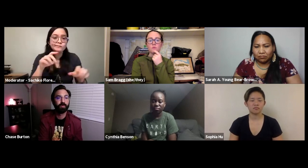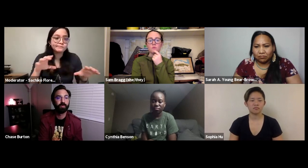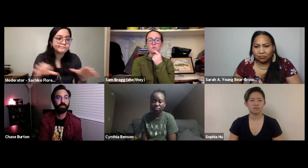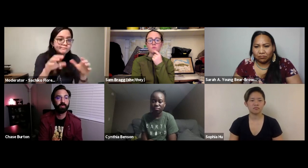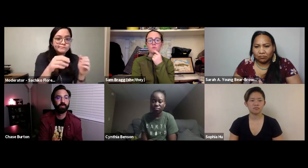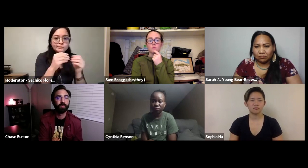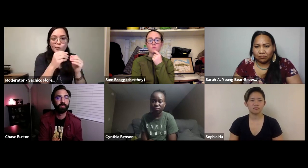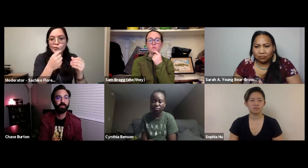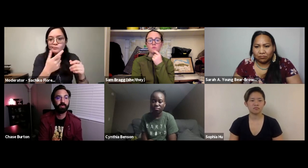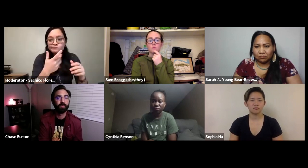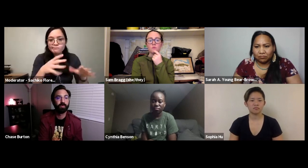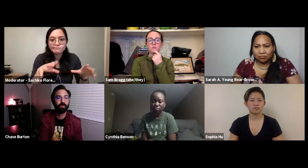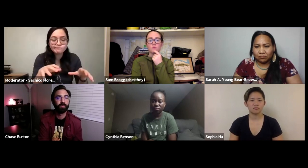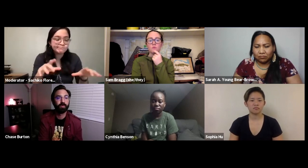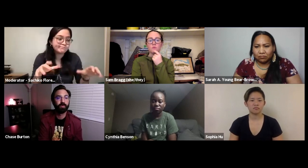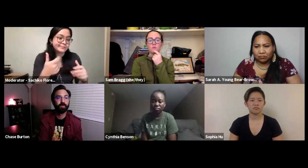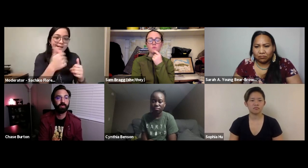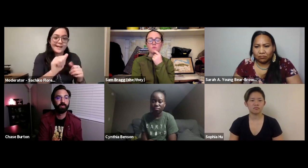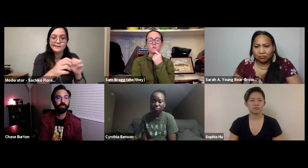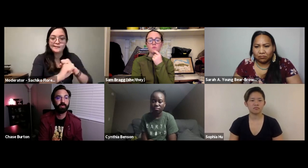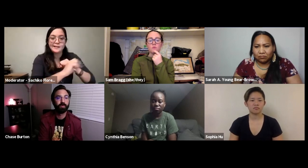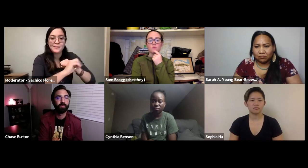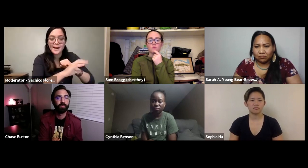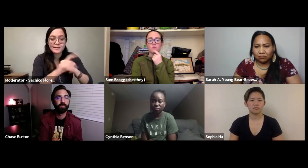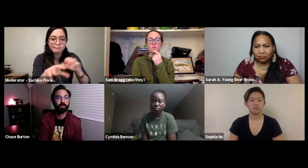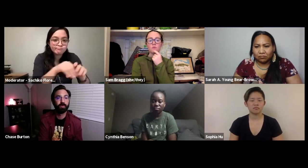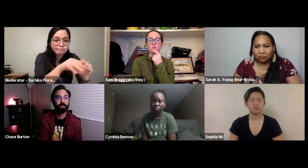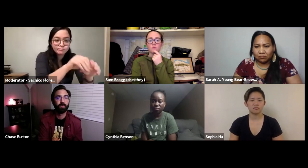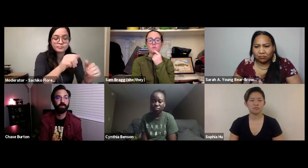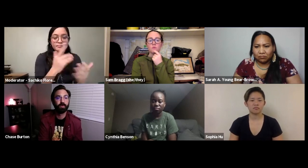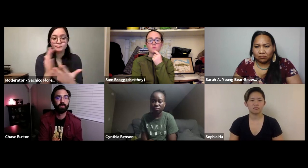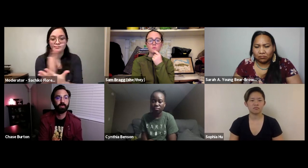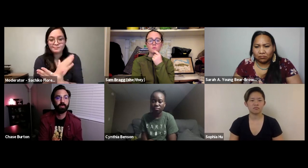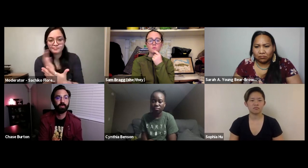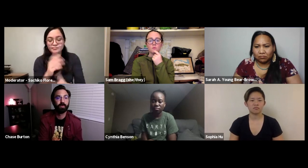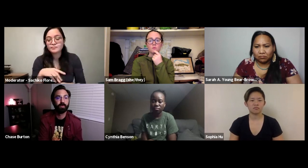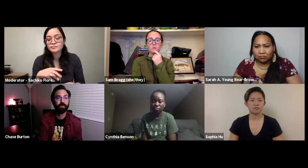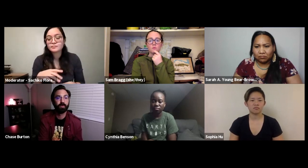with the outdoors in different ways whether that's recreation or you know any kind of